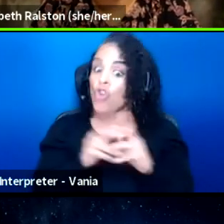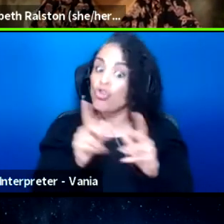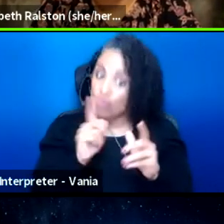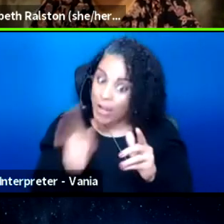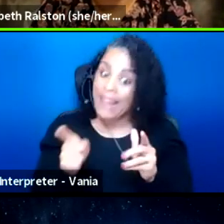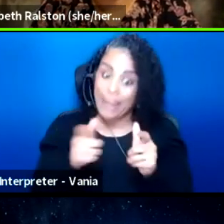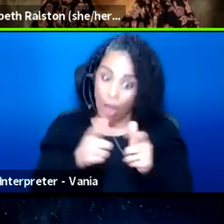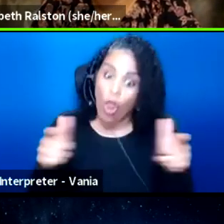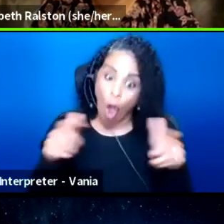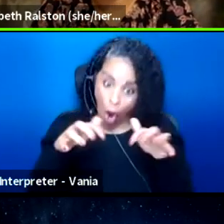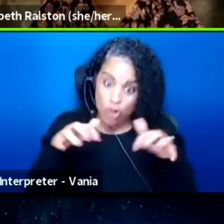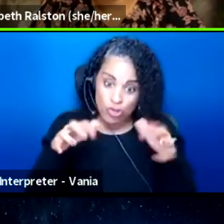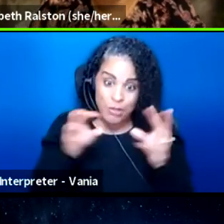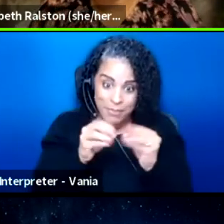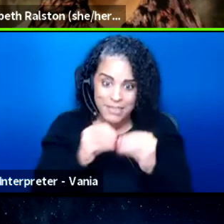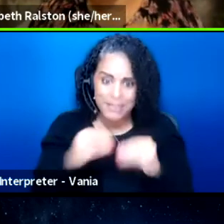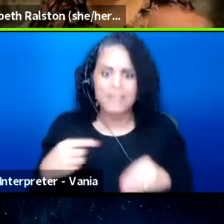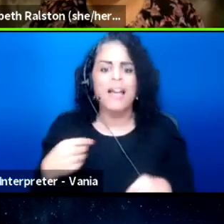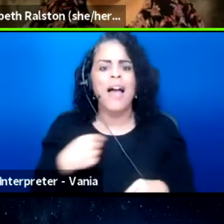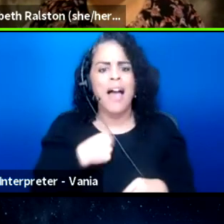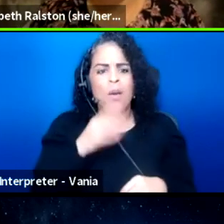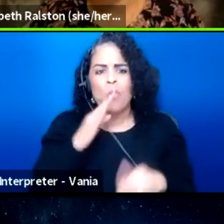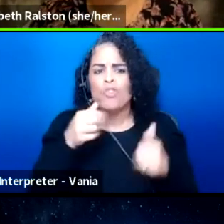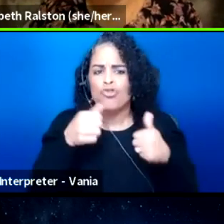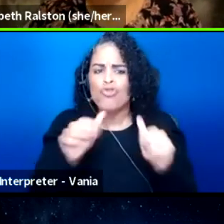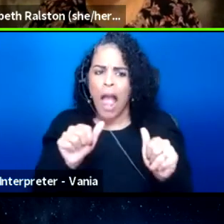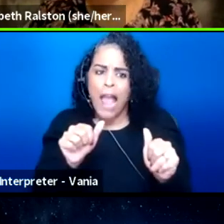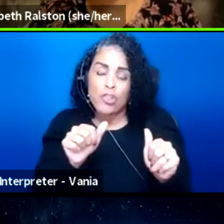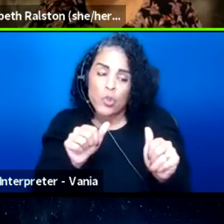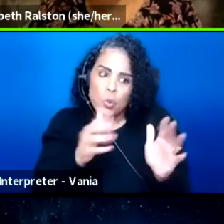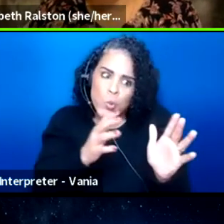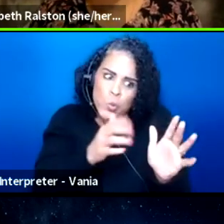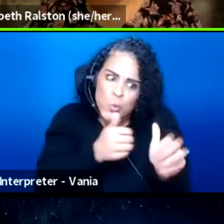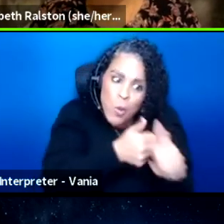so I would try to go with that, but for smaller meetings,